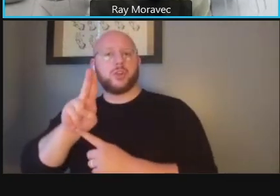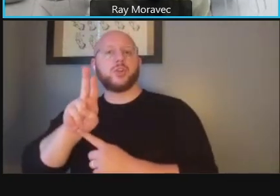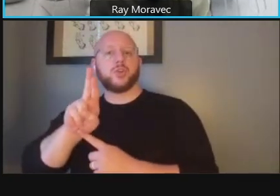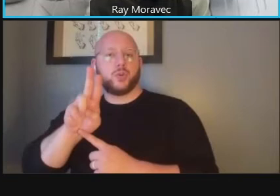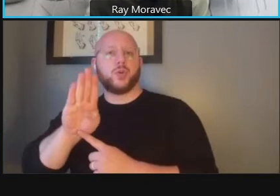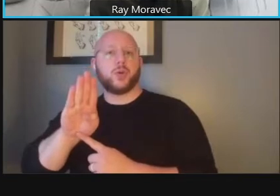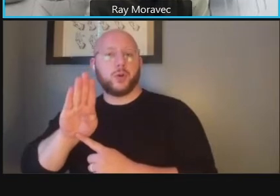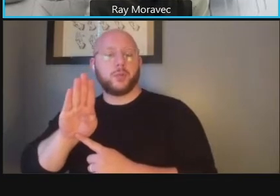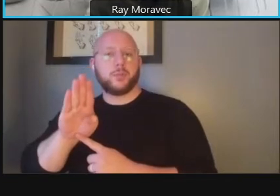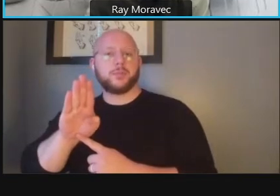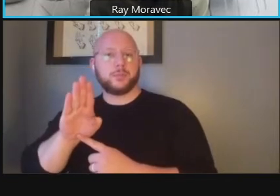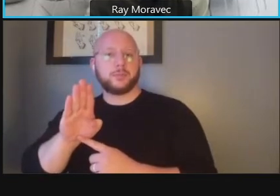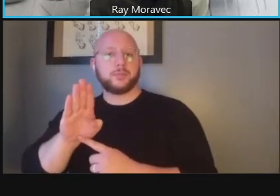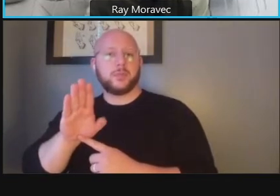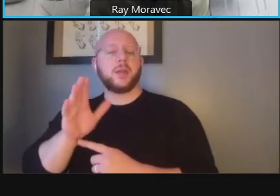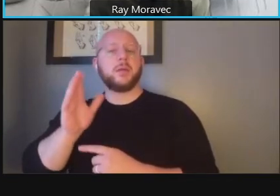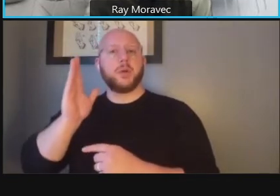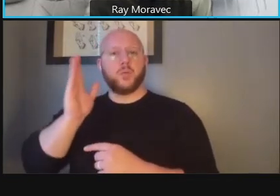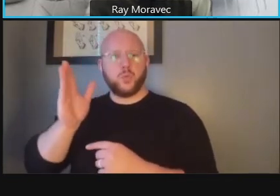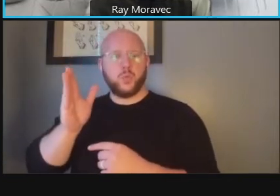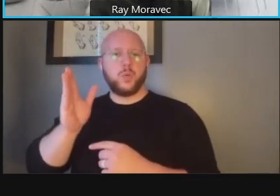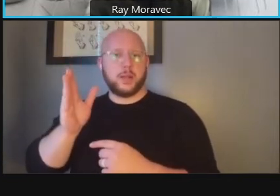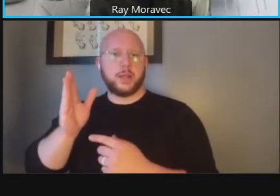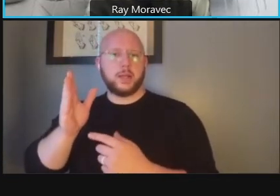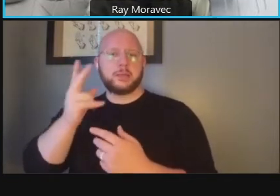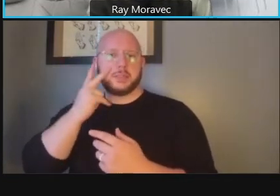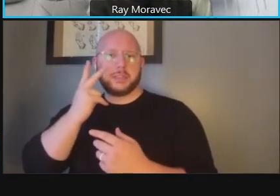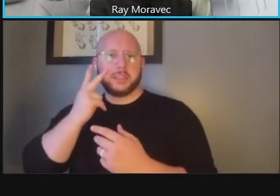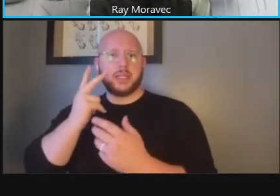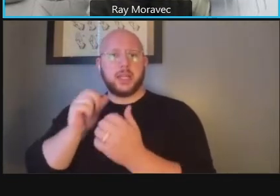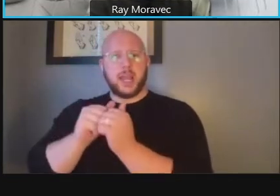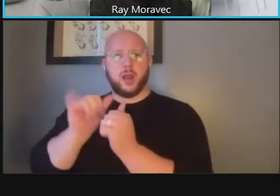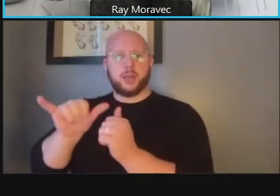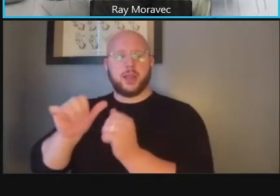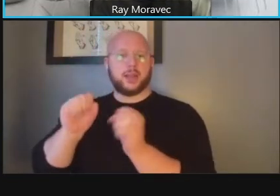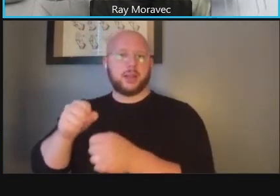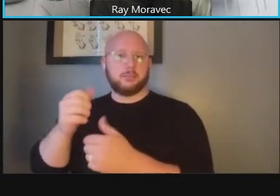with the other study and what that means but on van ness where we do have the bike lanes